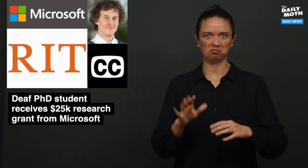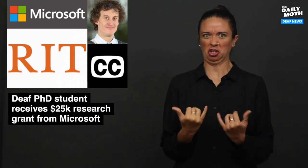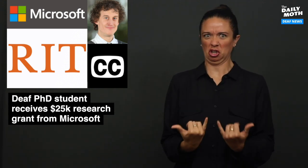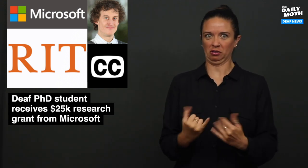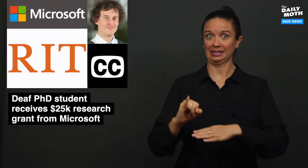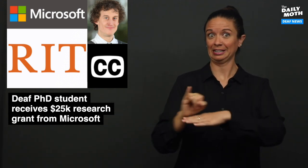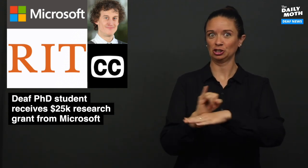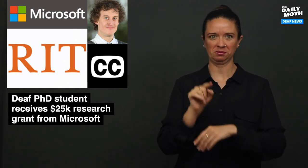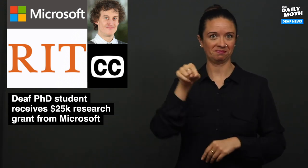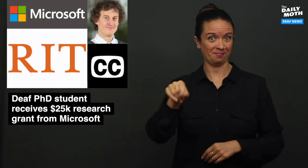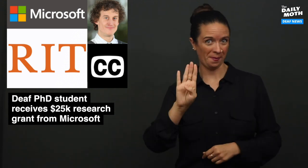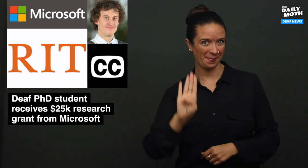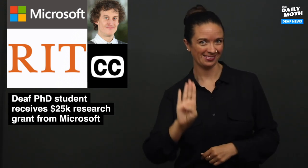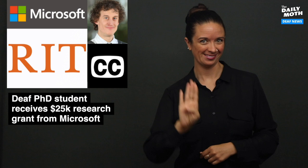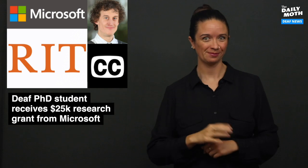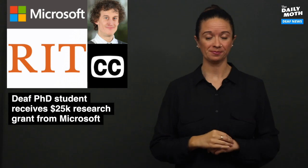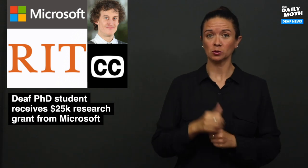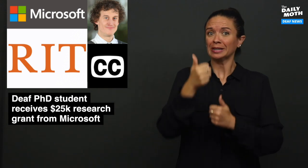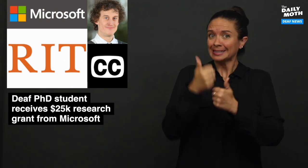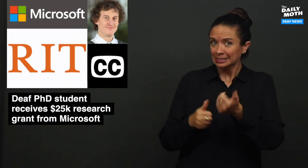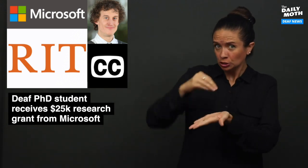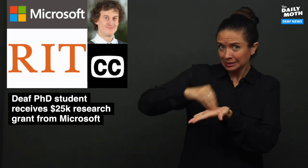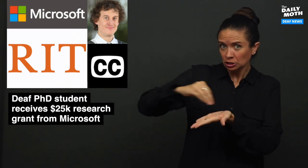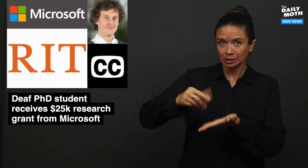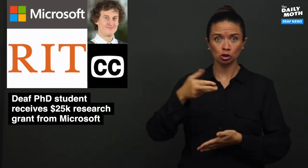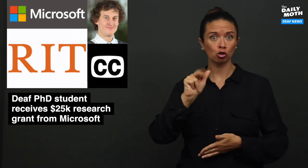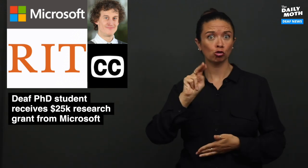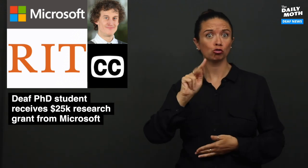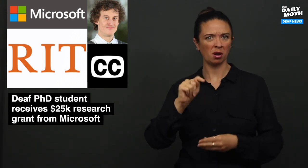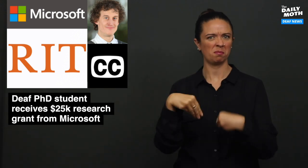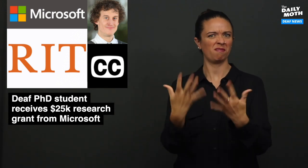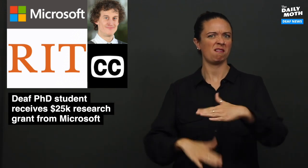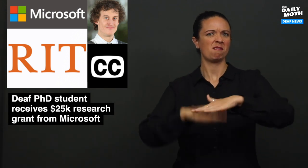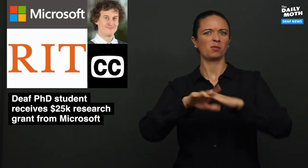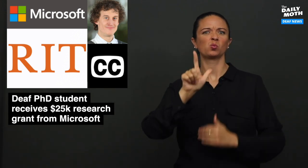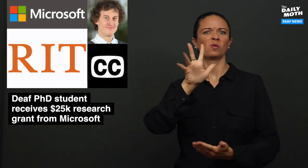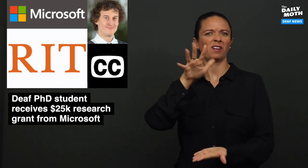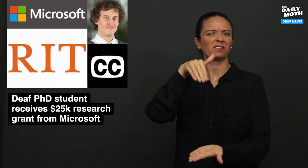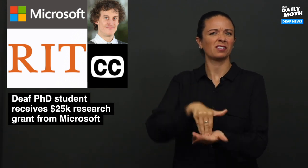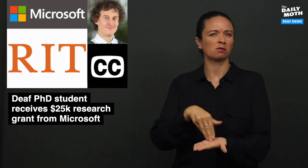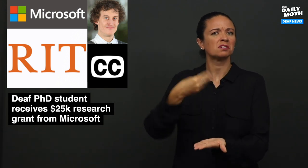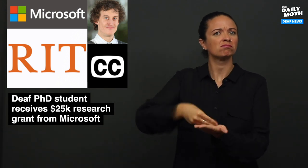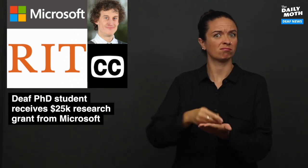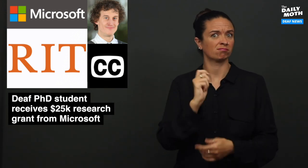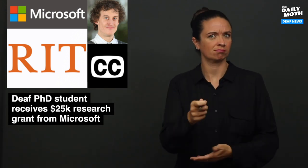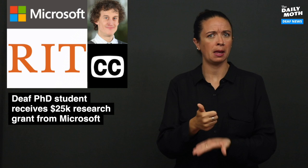and is currently doing an internship in Boston. Each dissertation grant provides up to $25,000 in funding